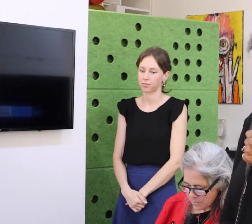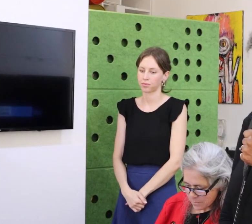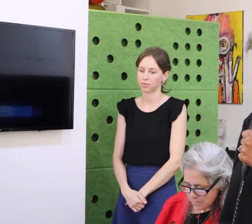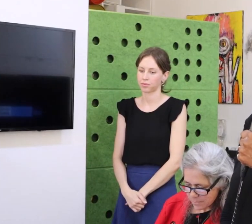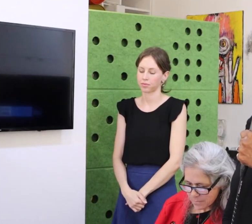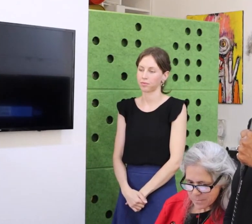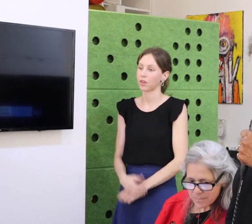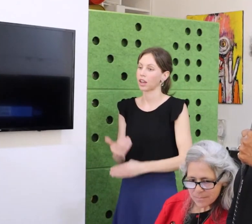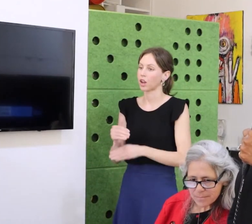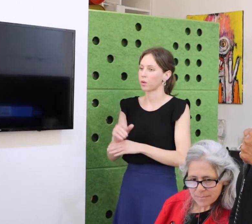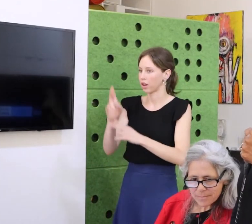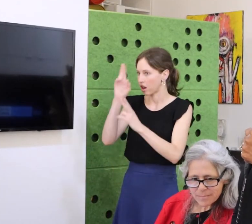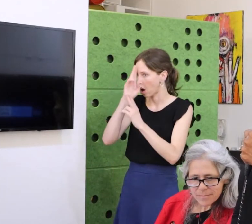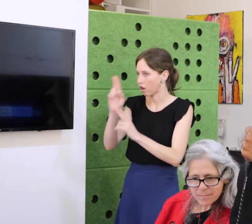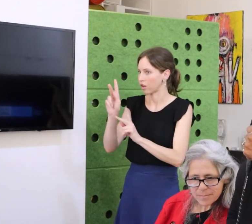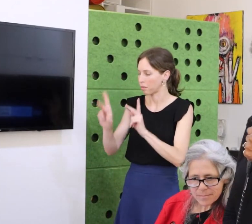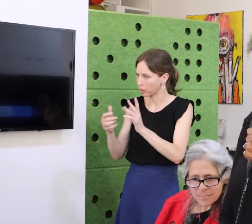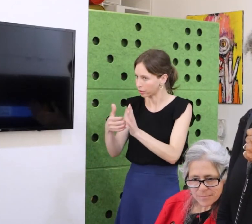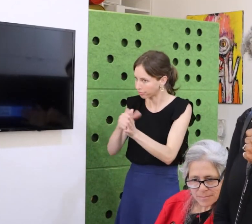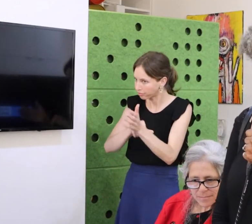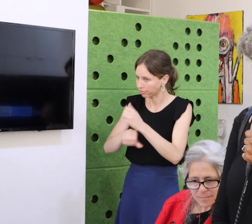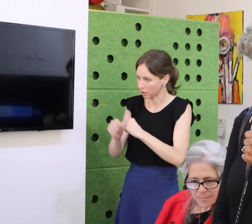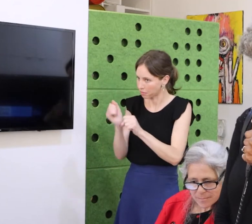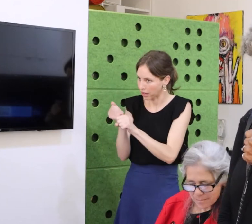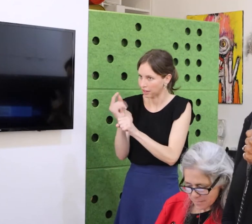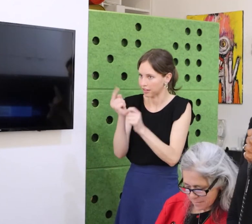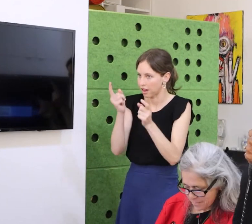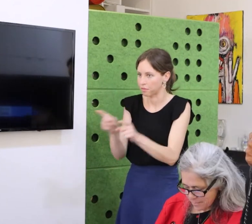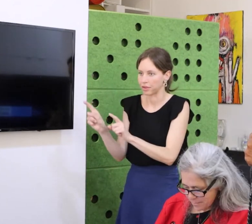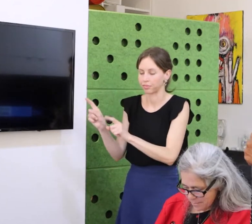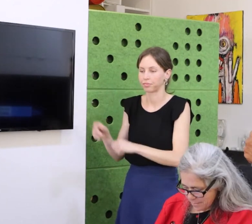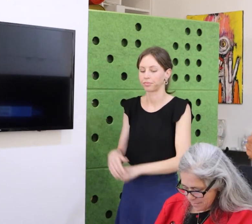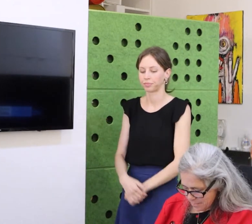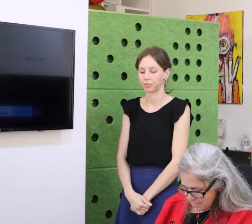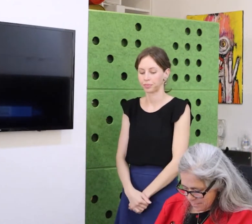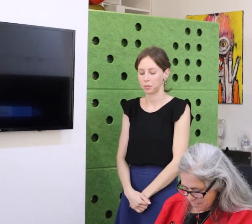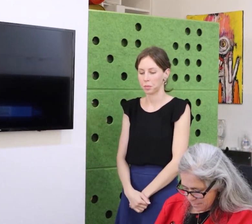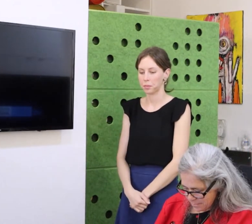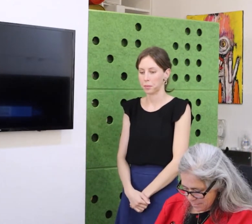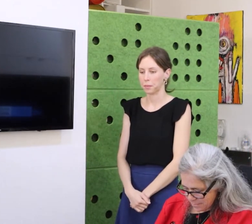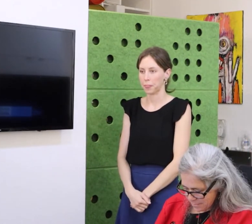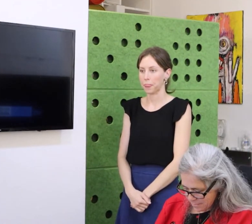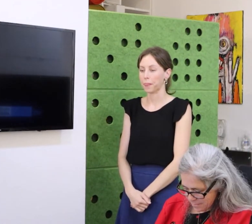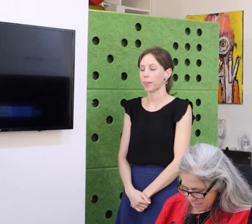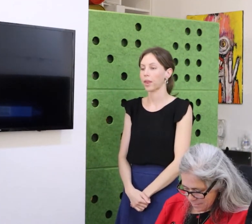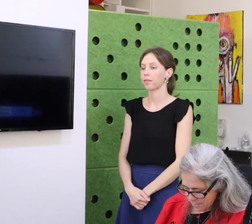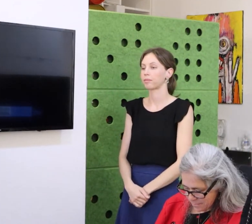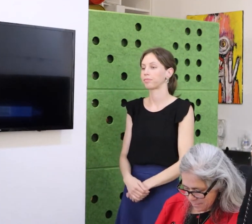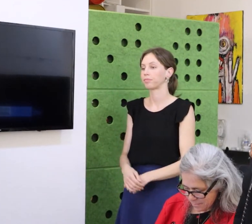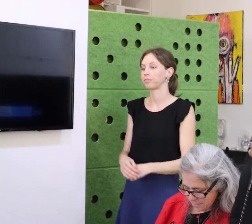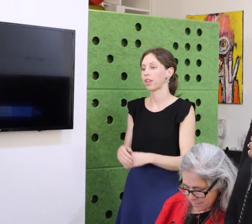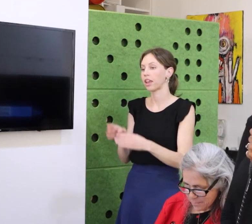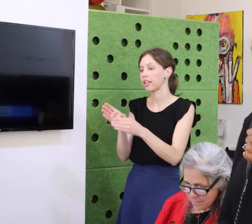And we seek to be that bridge in our community working with many